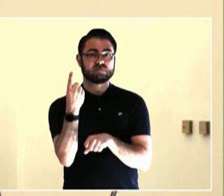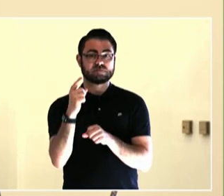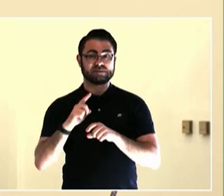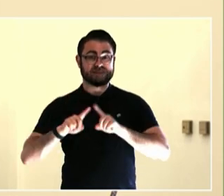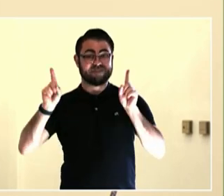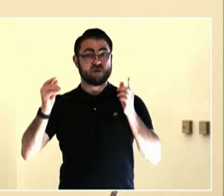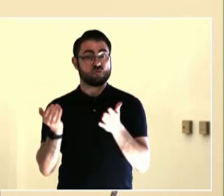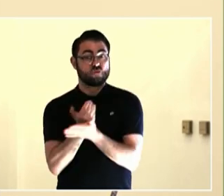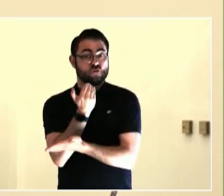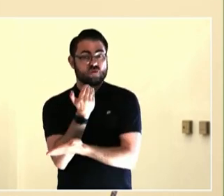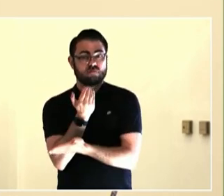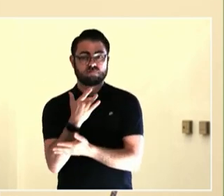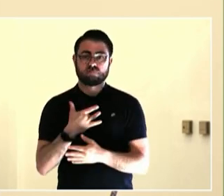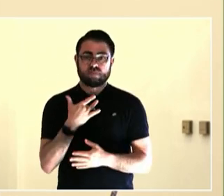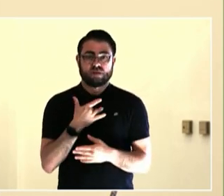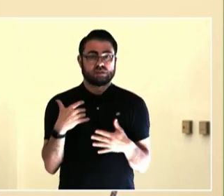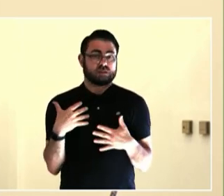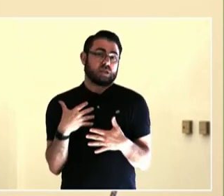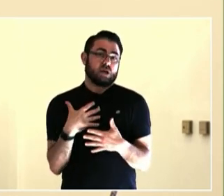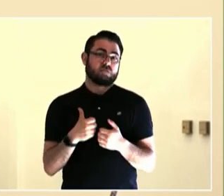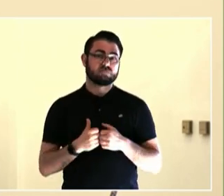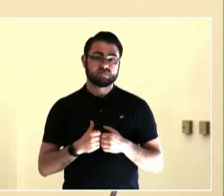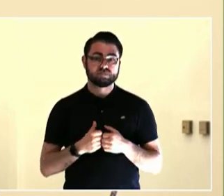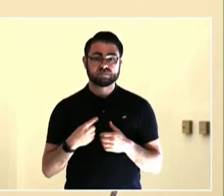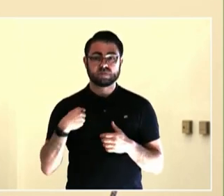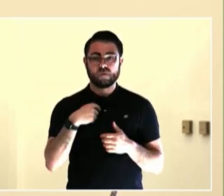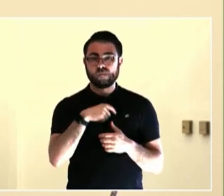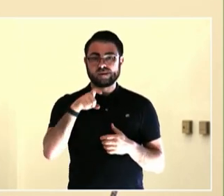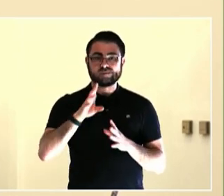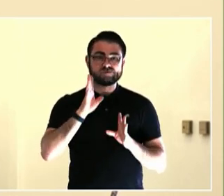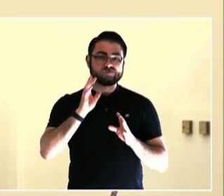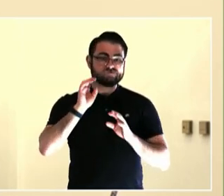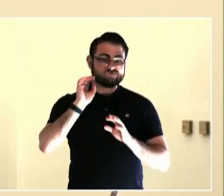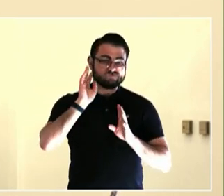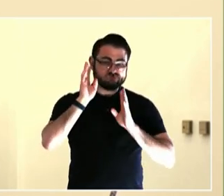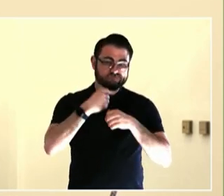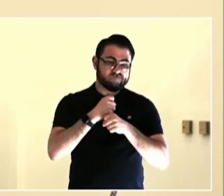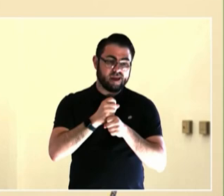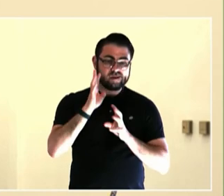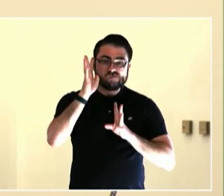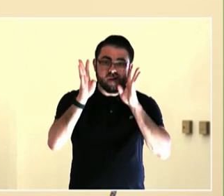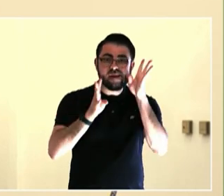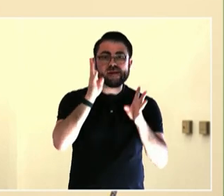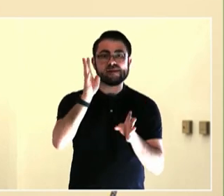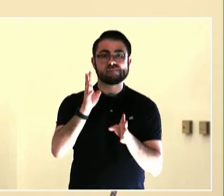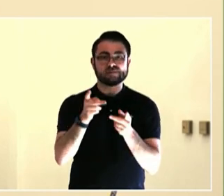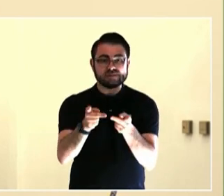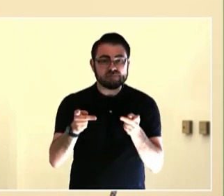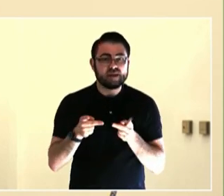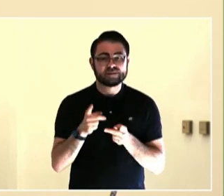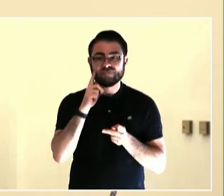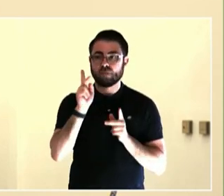One is, you are the expert of your own experience. No one knows what it's like to be an 11-year-old at the school I work with other than the